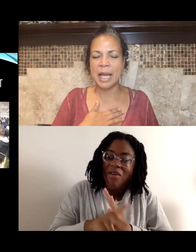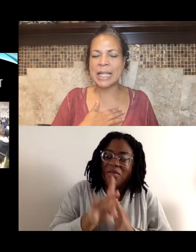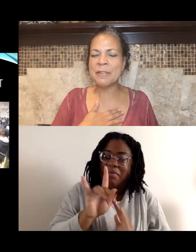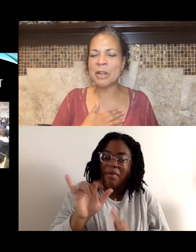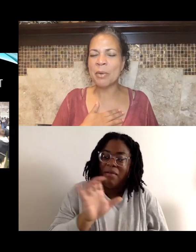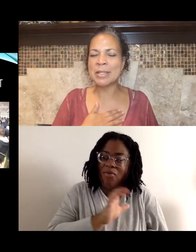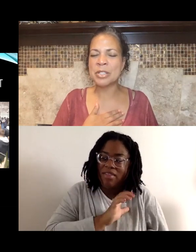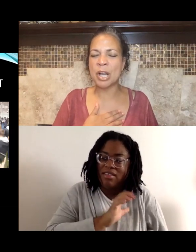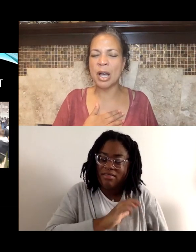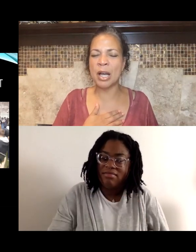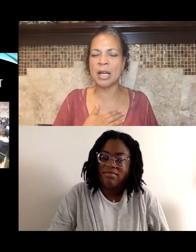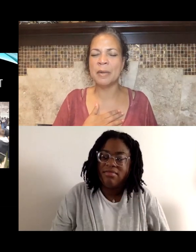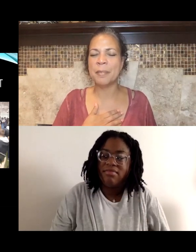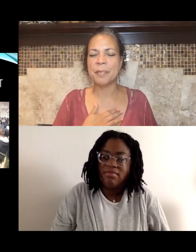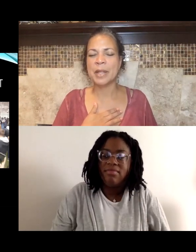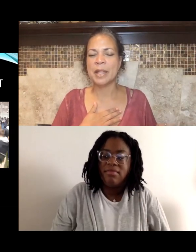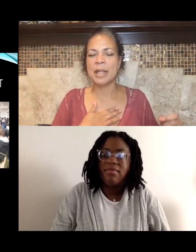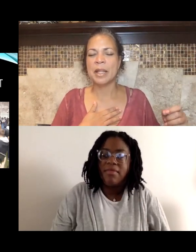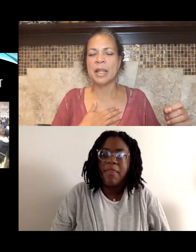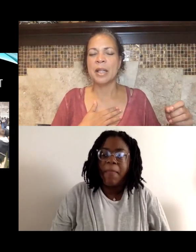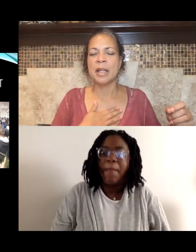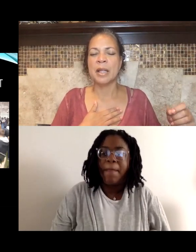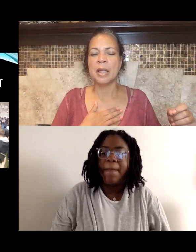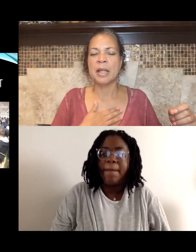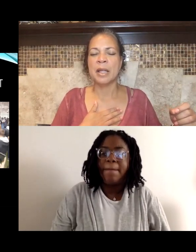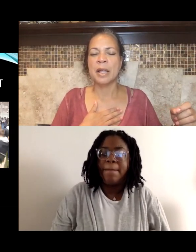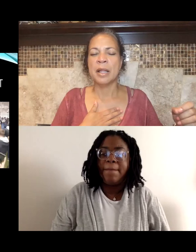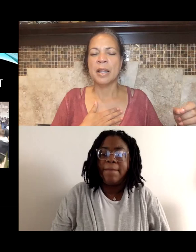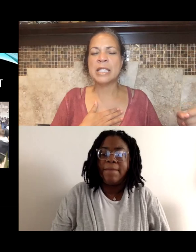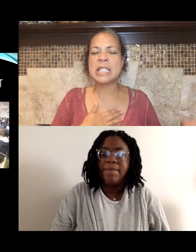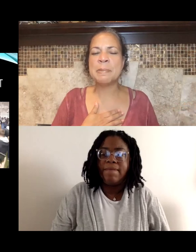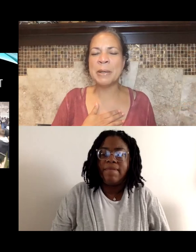And even though I saw the spirits of the slave catchers,